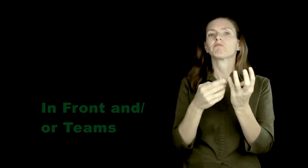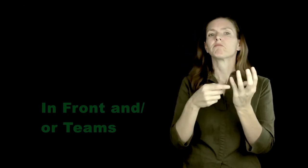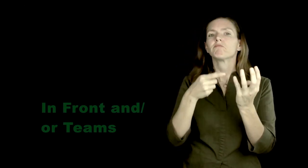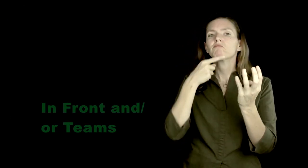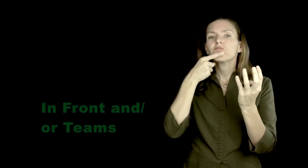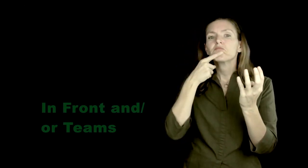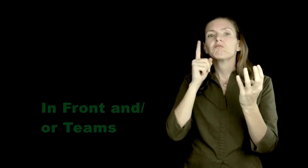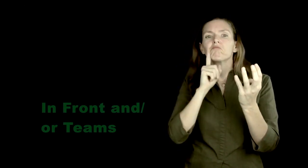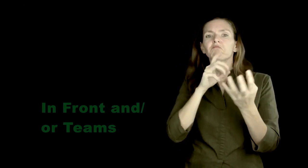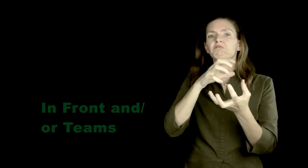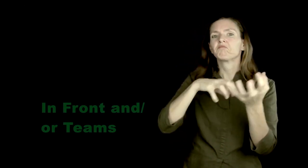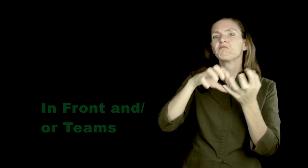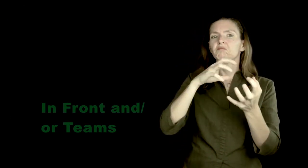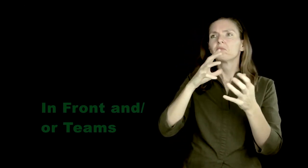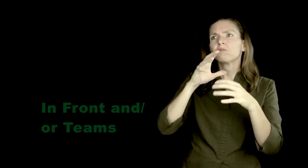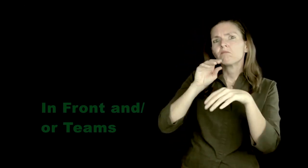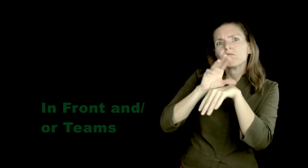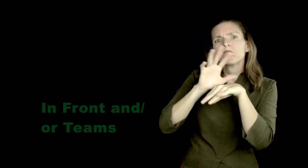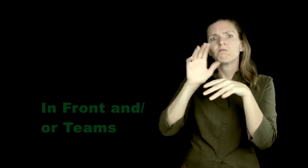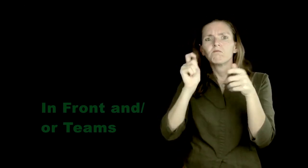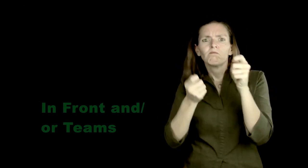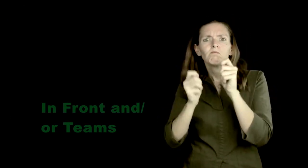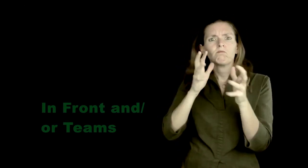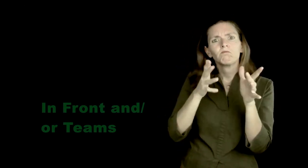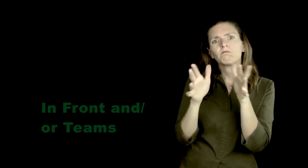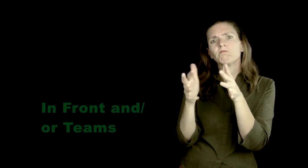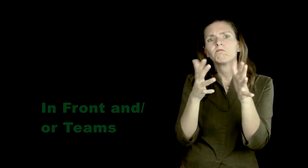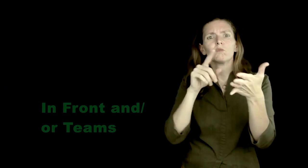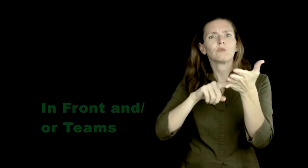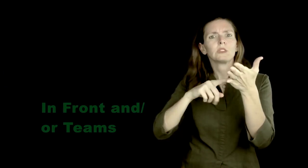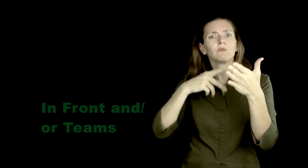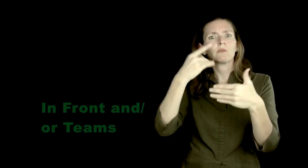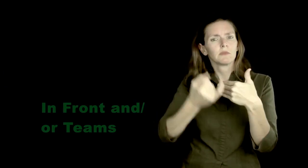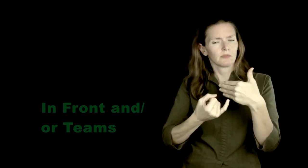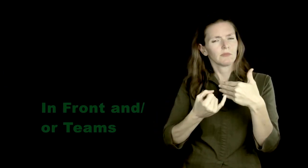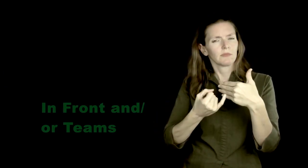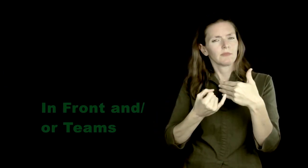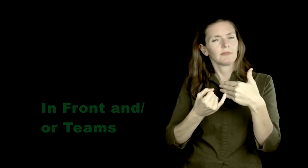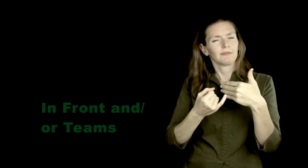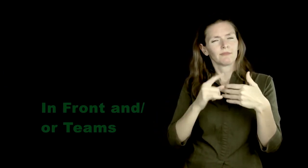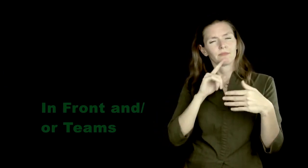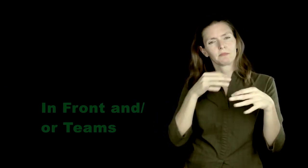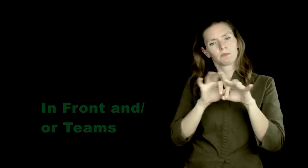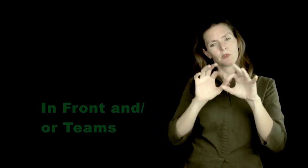Or a scenario where there is a Deaf leader, and a mix of Deaf and hearing researchers participating in and consulting on the direction of the research project.